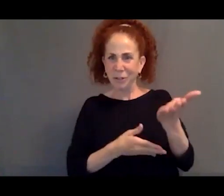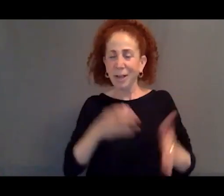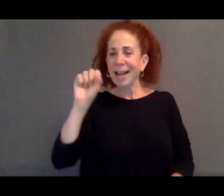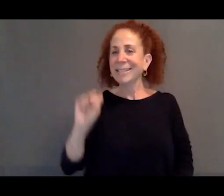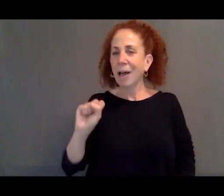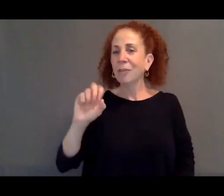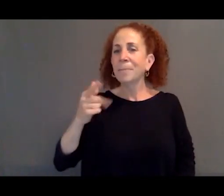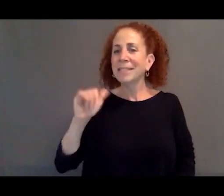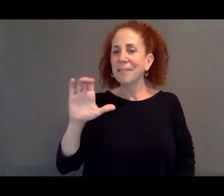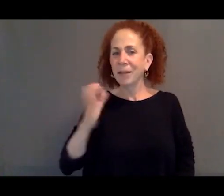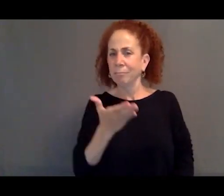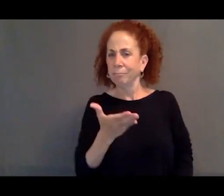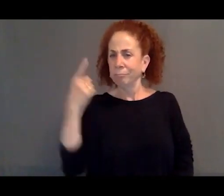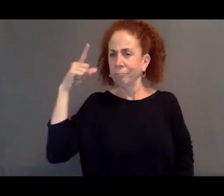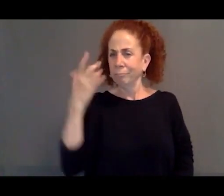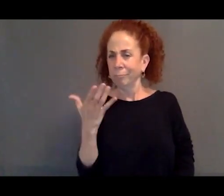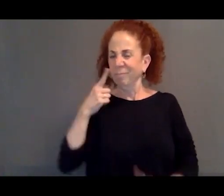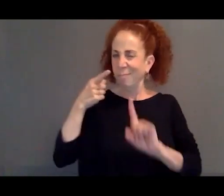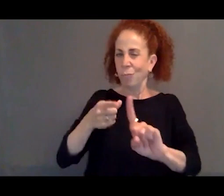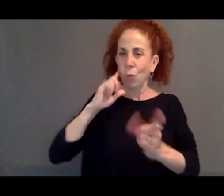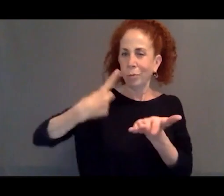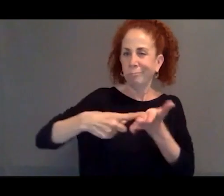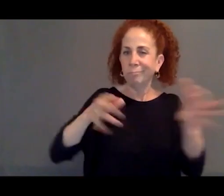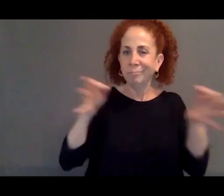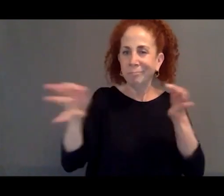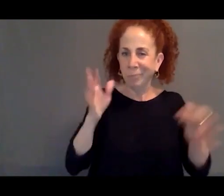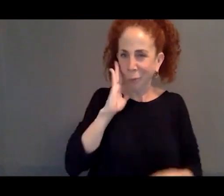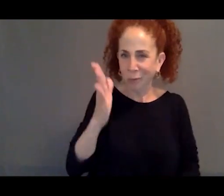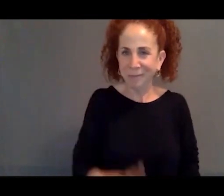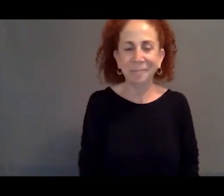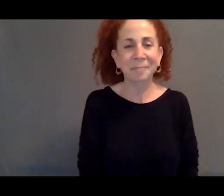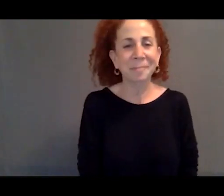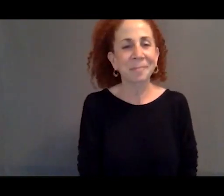but there's a point to that, and I will get to that point.